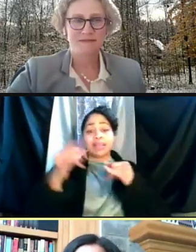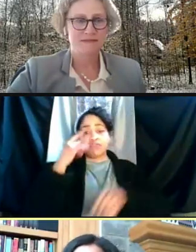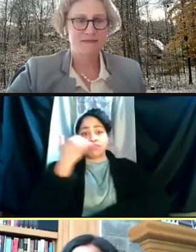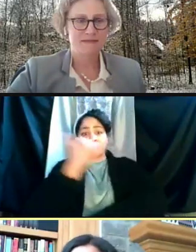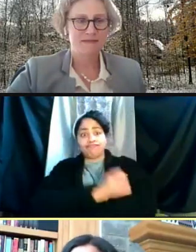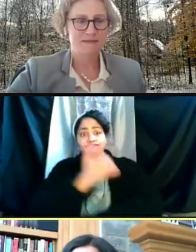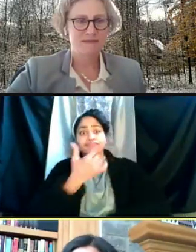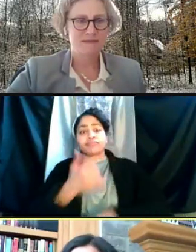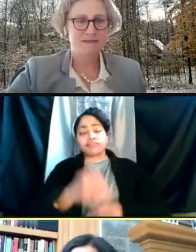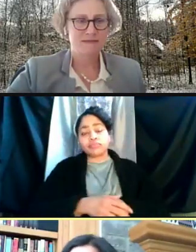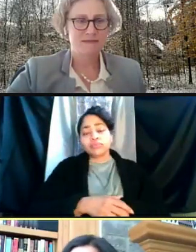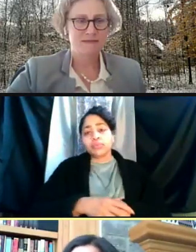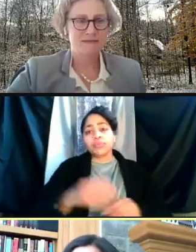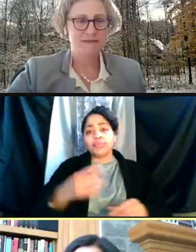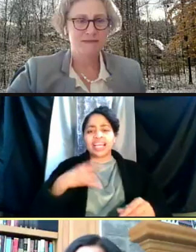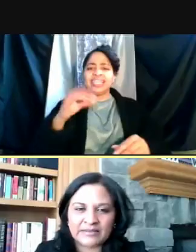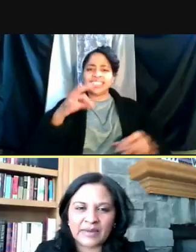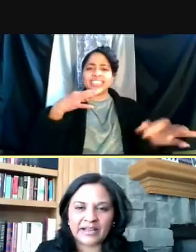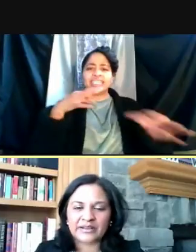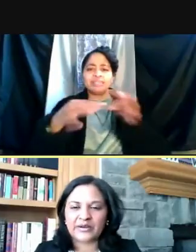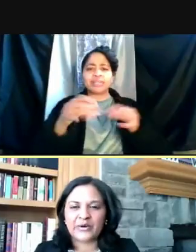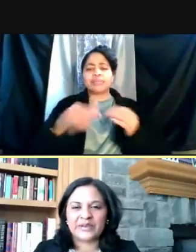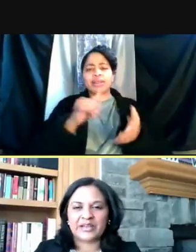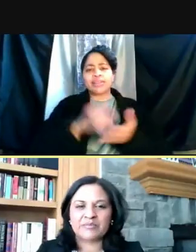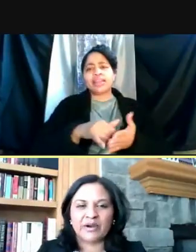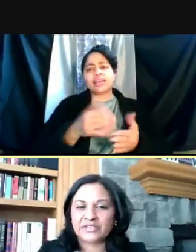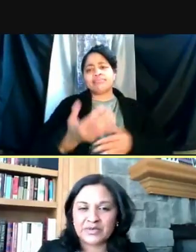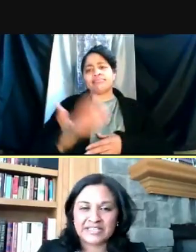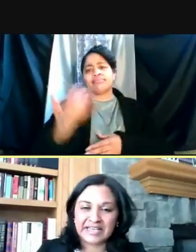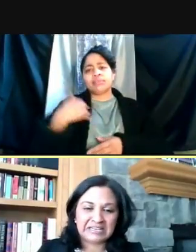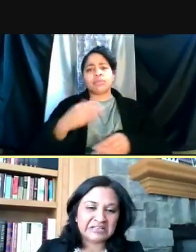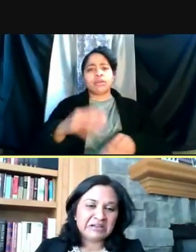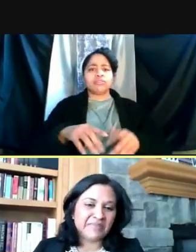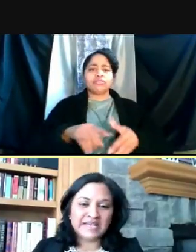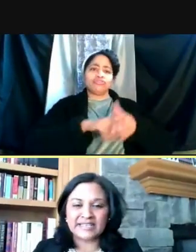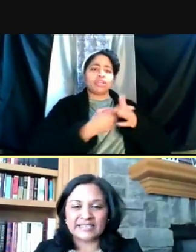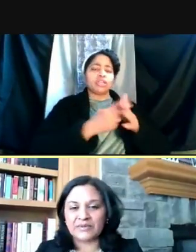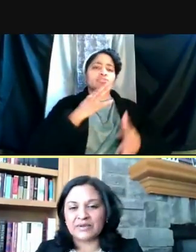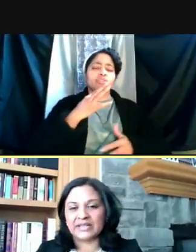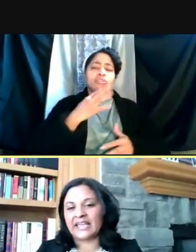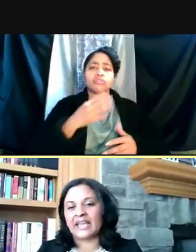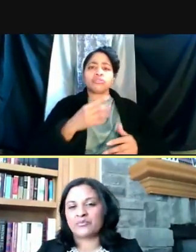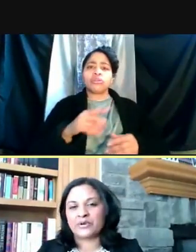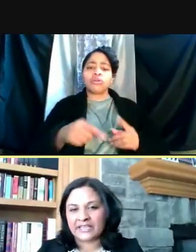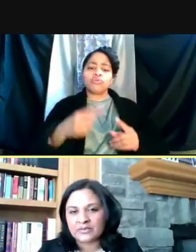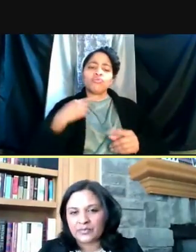And I touched on this a little bit in my opening remarks, which is that, basically we really can't predict,